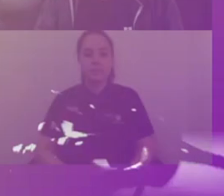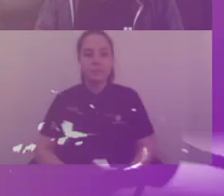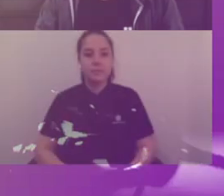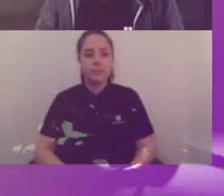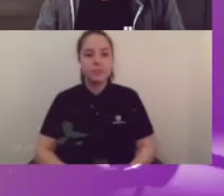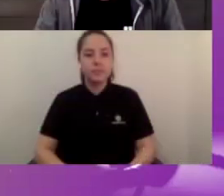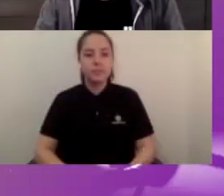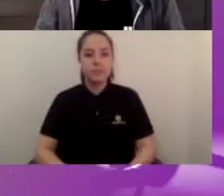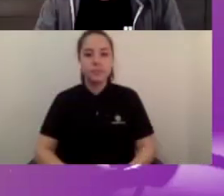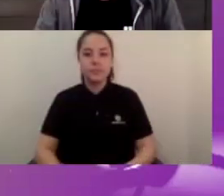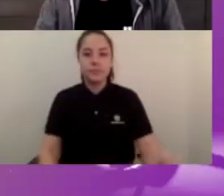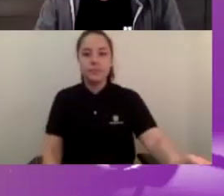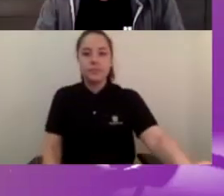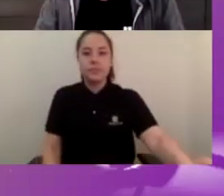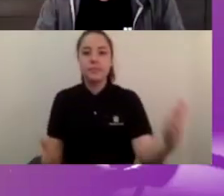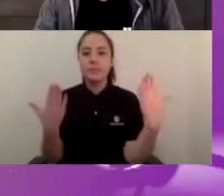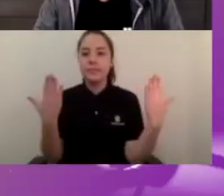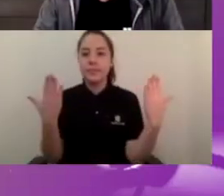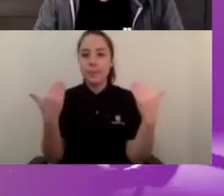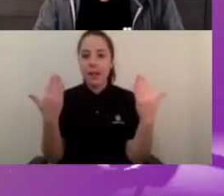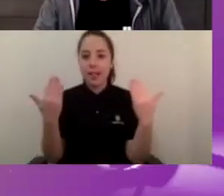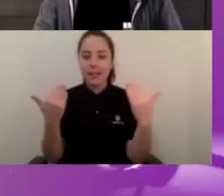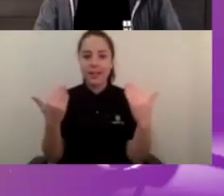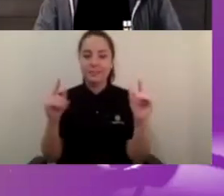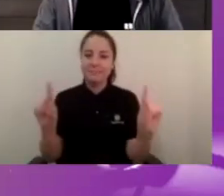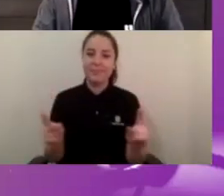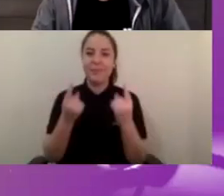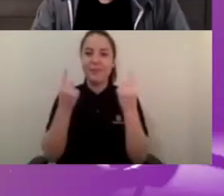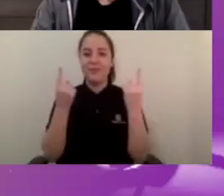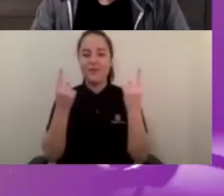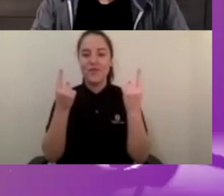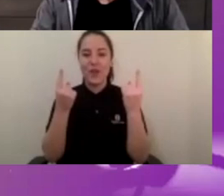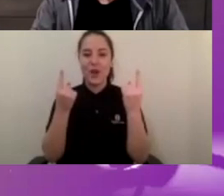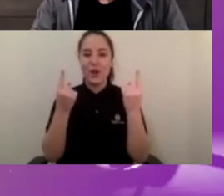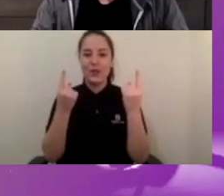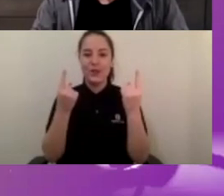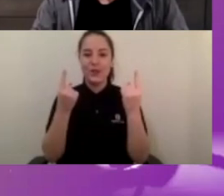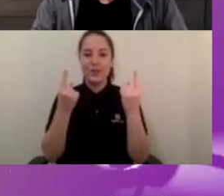Well welcome everybody to our first Remarkable Insights my name is Pete